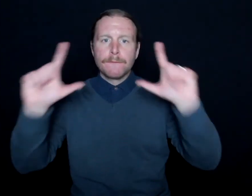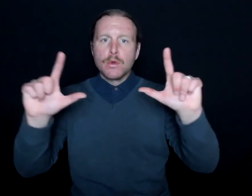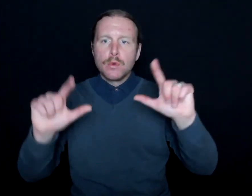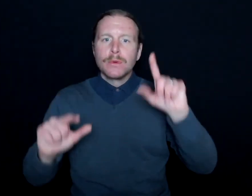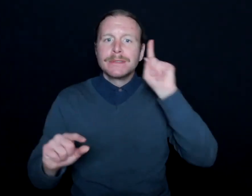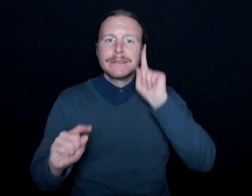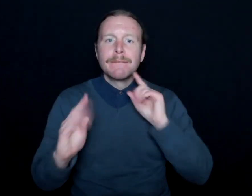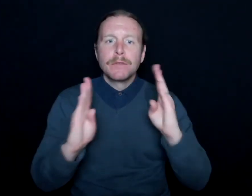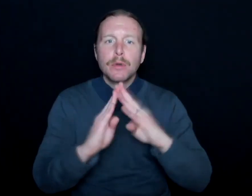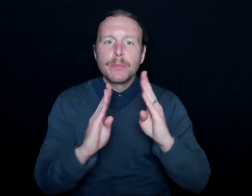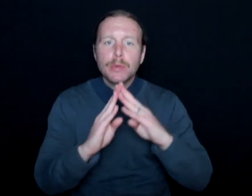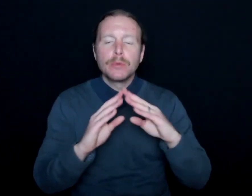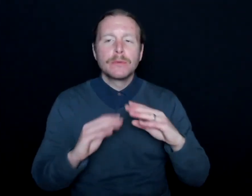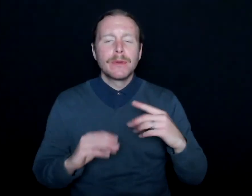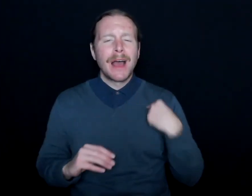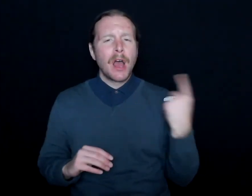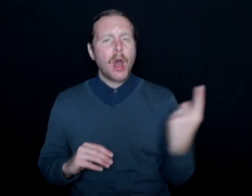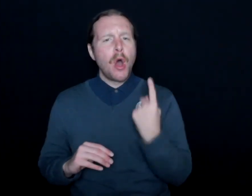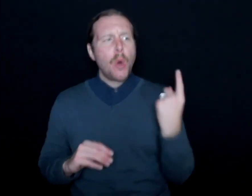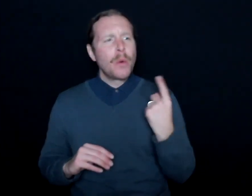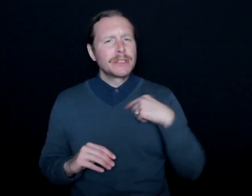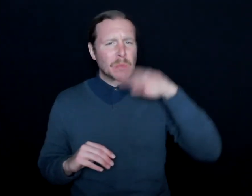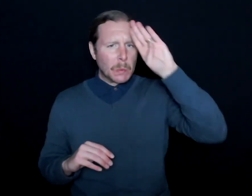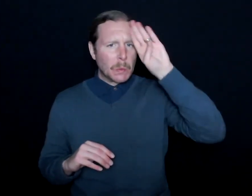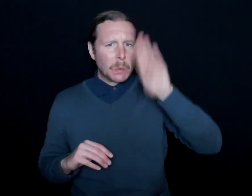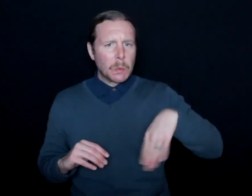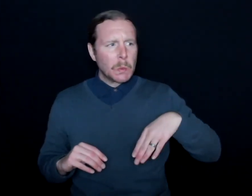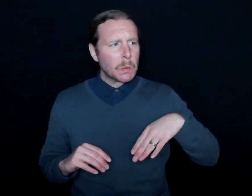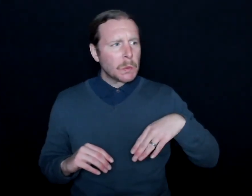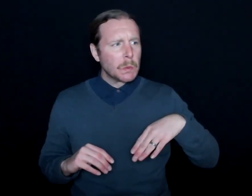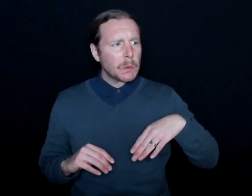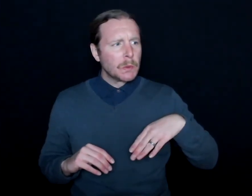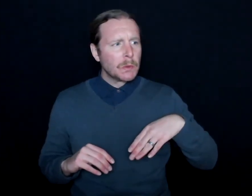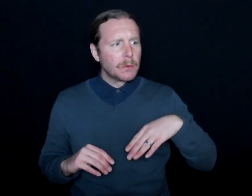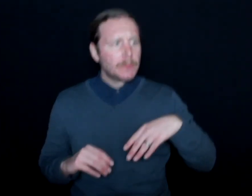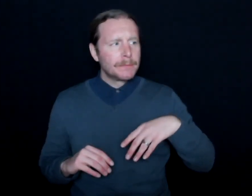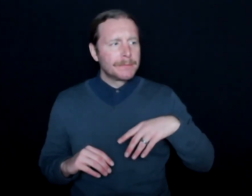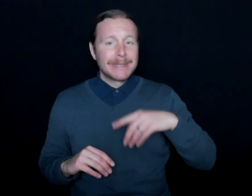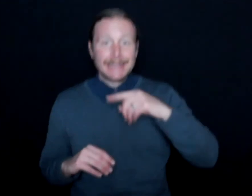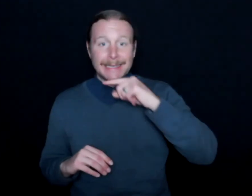And I always knew that there are hearing individuals